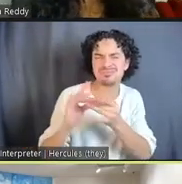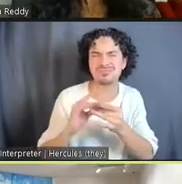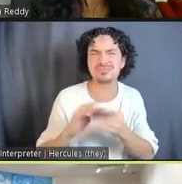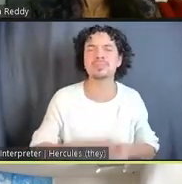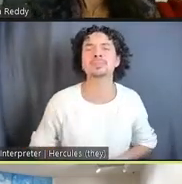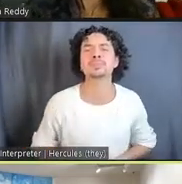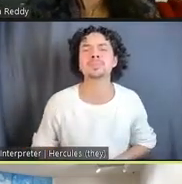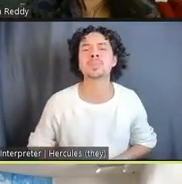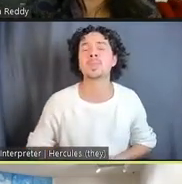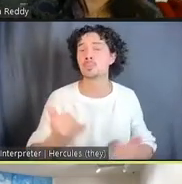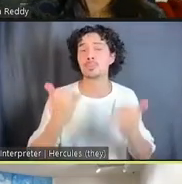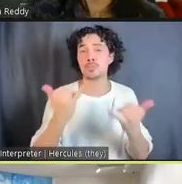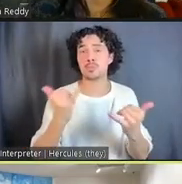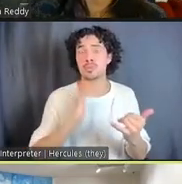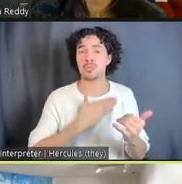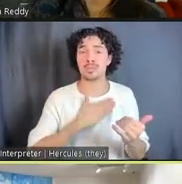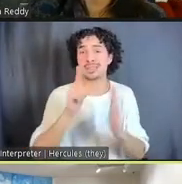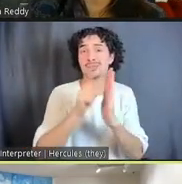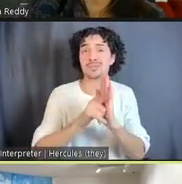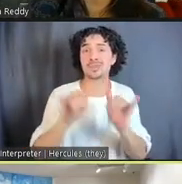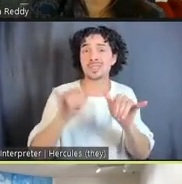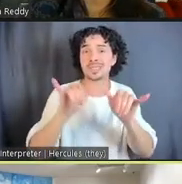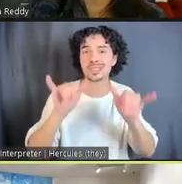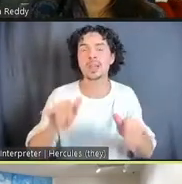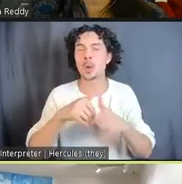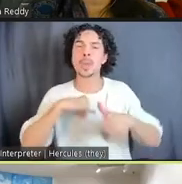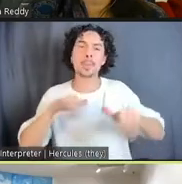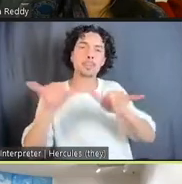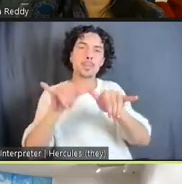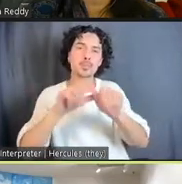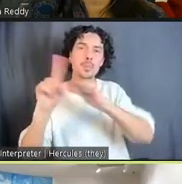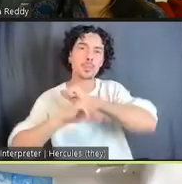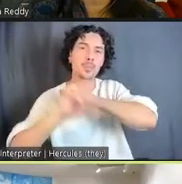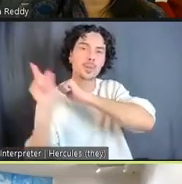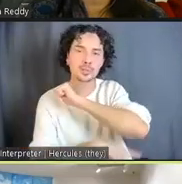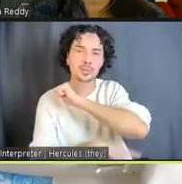criminal legal system, measure out punishment, and was so inspired by the